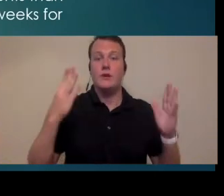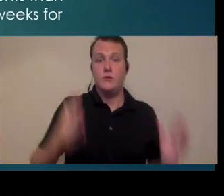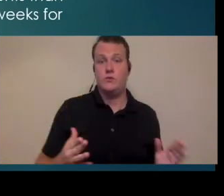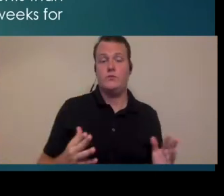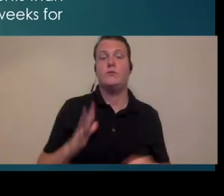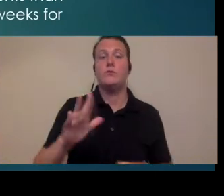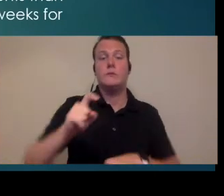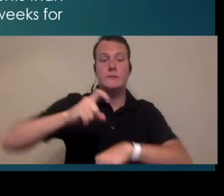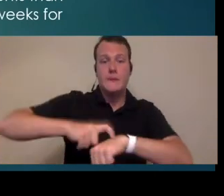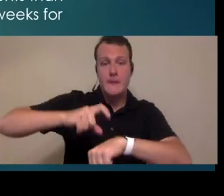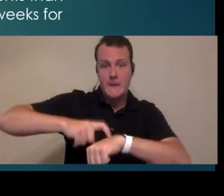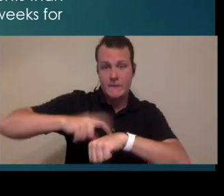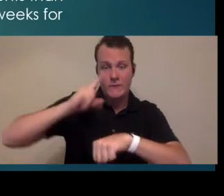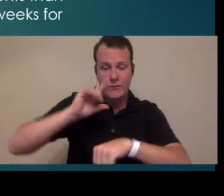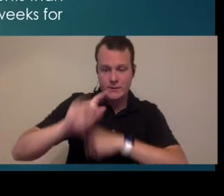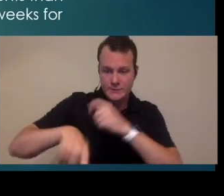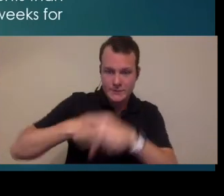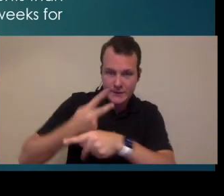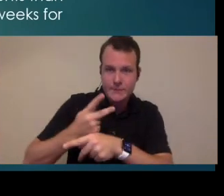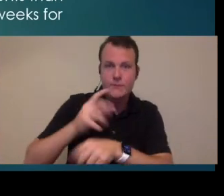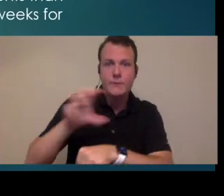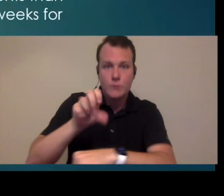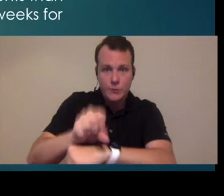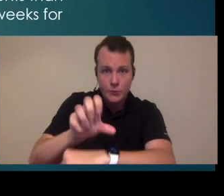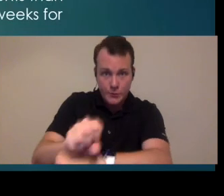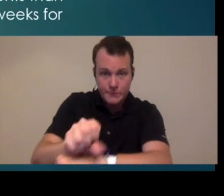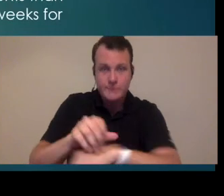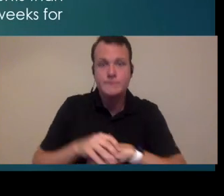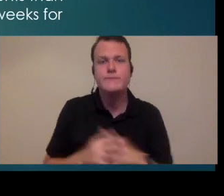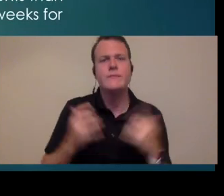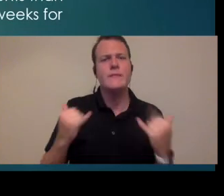have and what your appointment durations are going to be the next question would